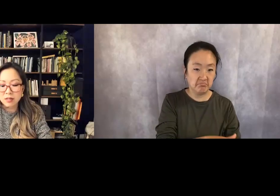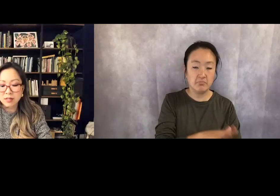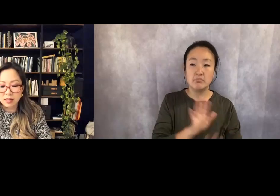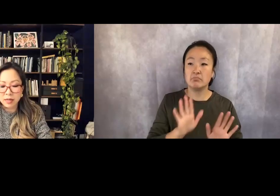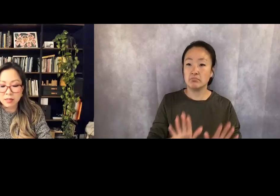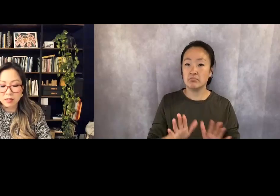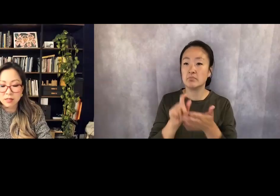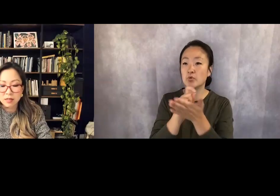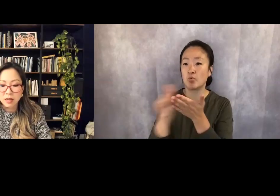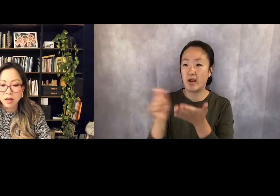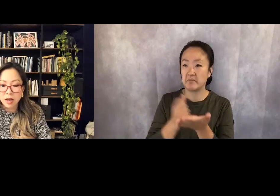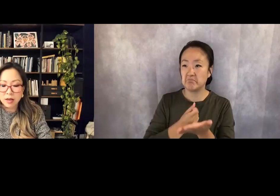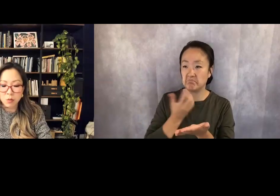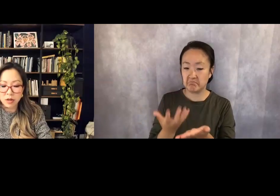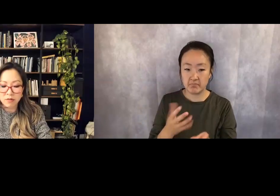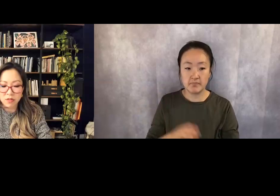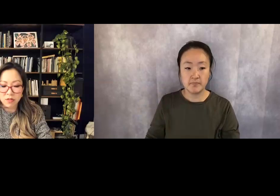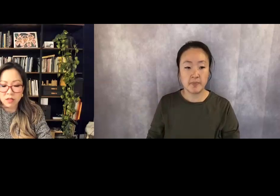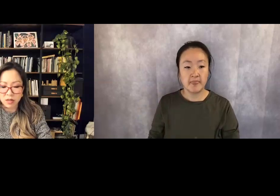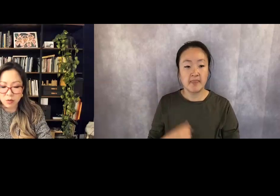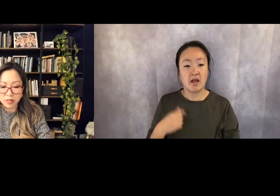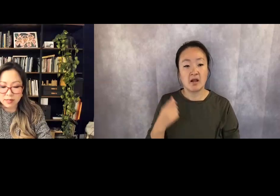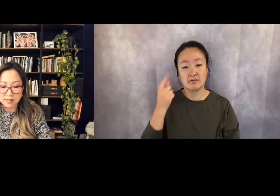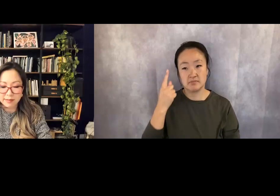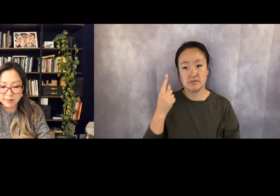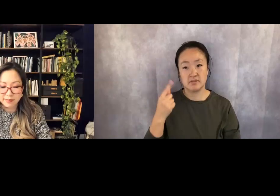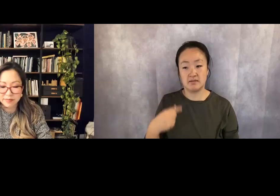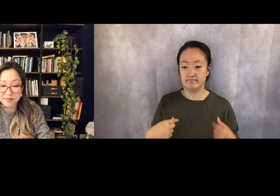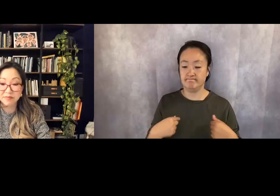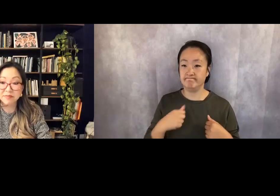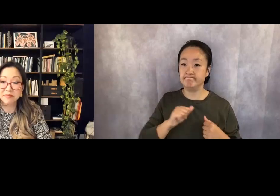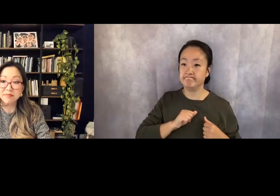I understand I am one of the lucky ones.